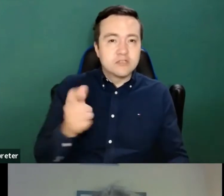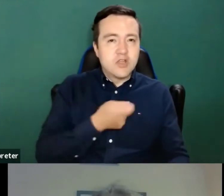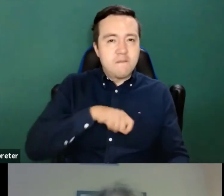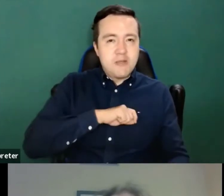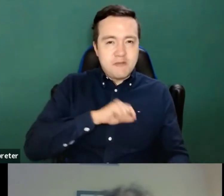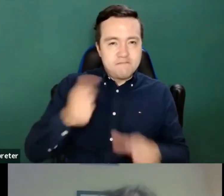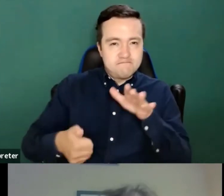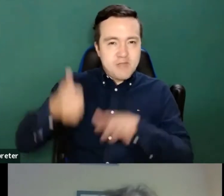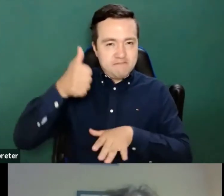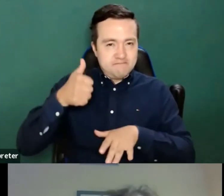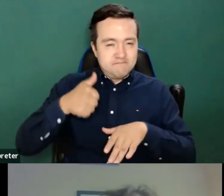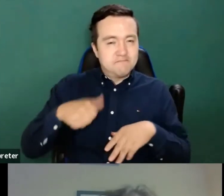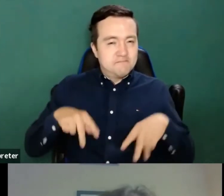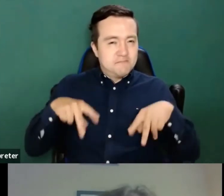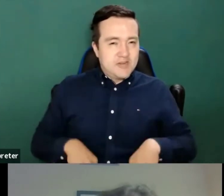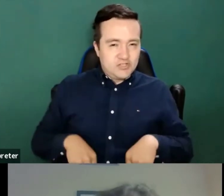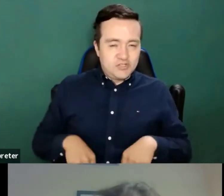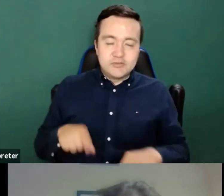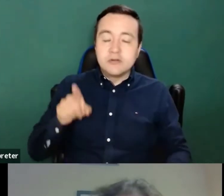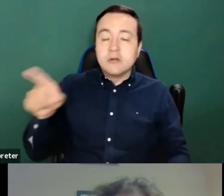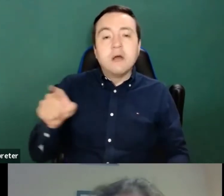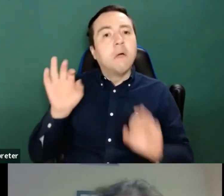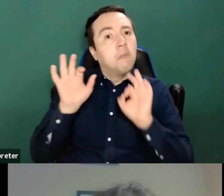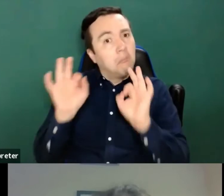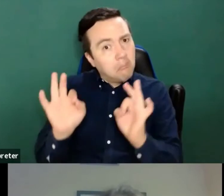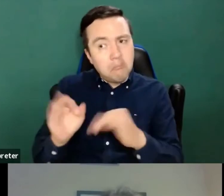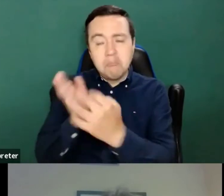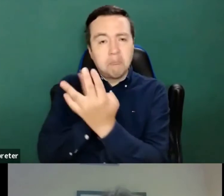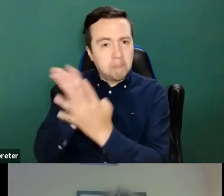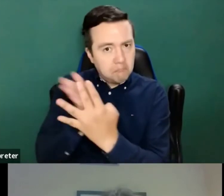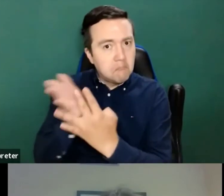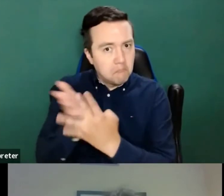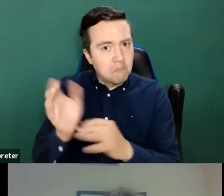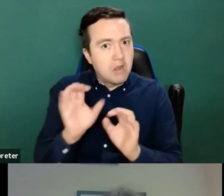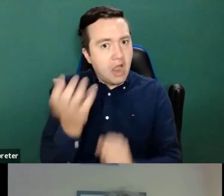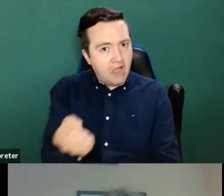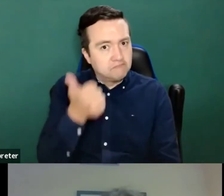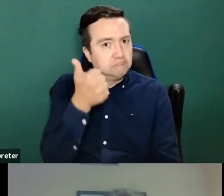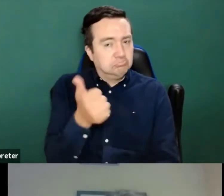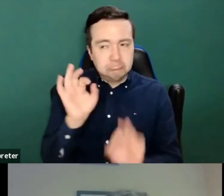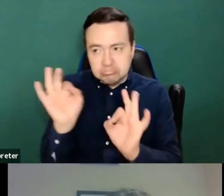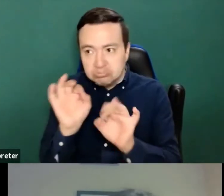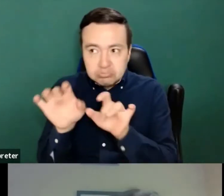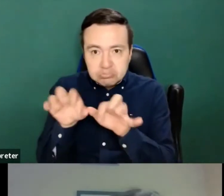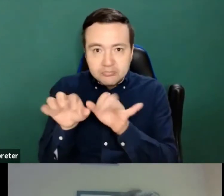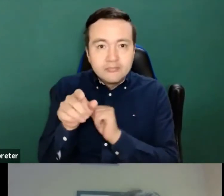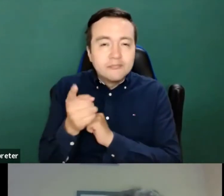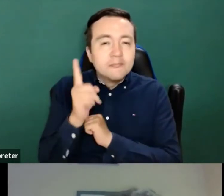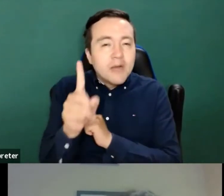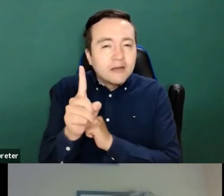It has really a good level of accessibility, but when it refers to the videos, it is not